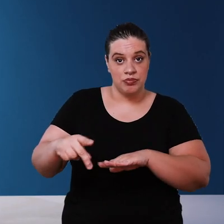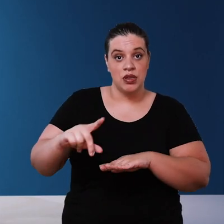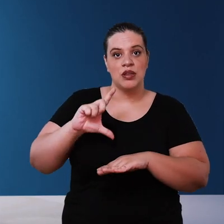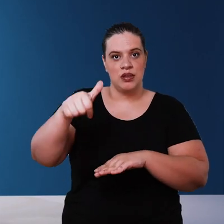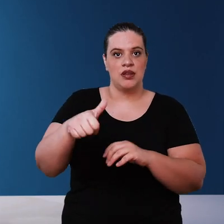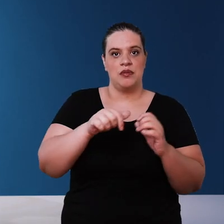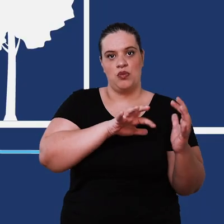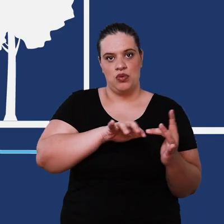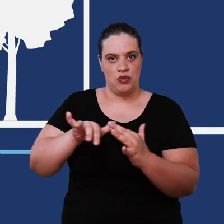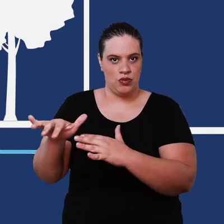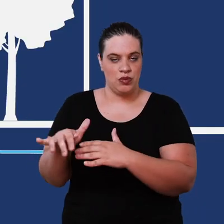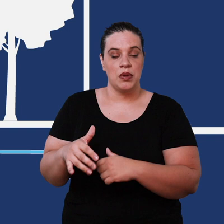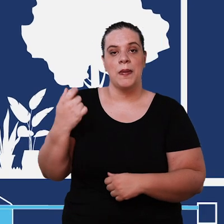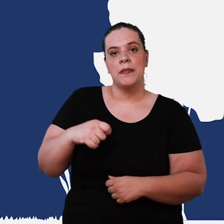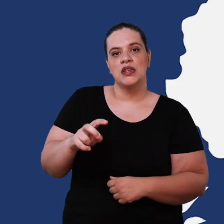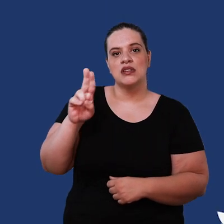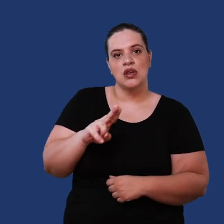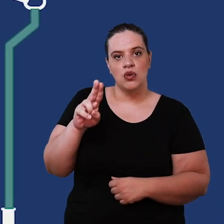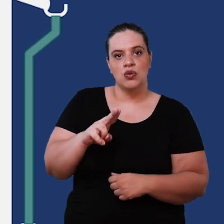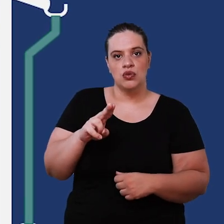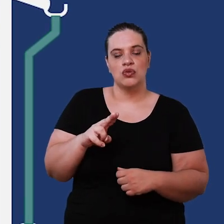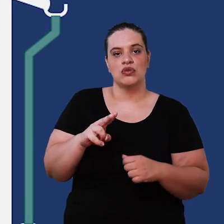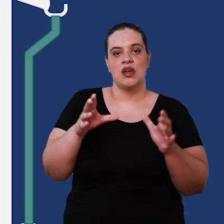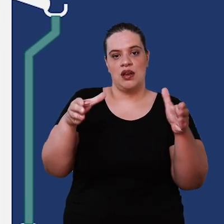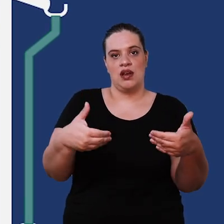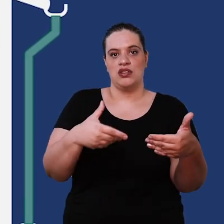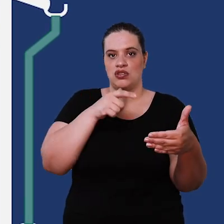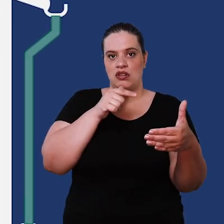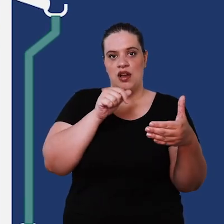passing through the system it must be used after the water tank as close